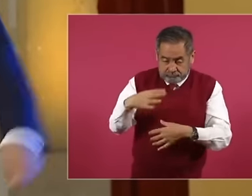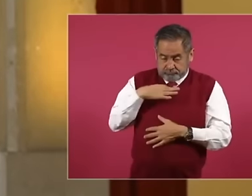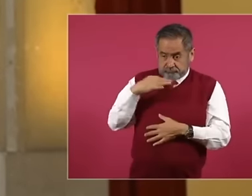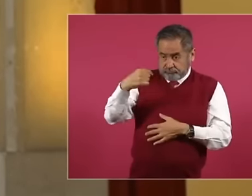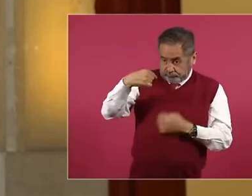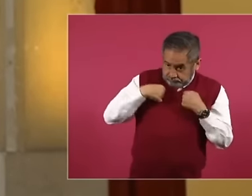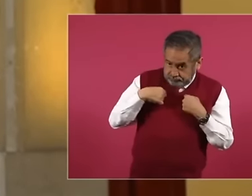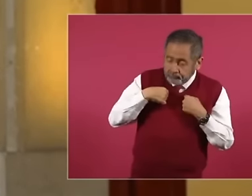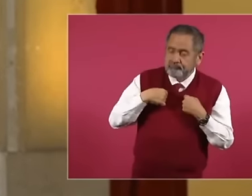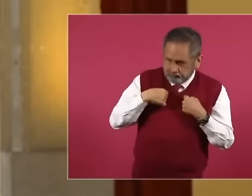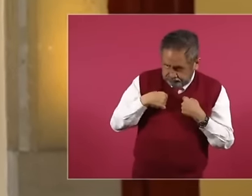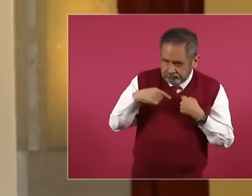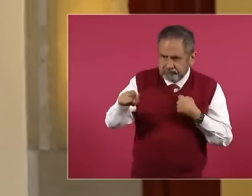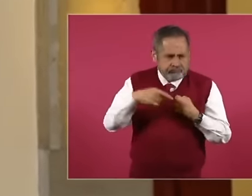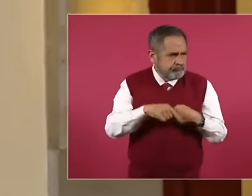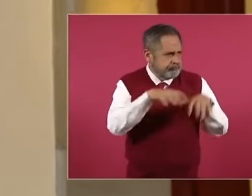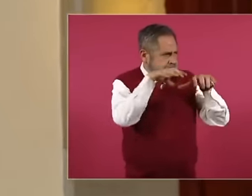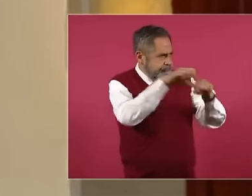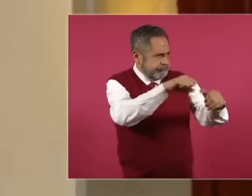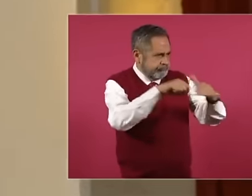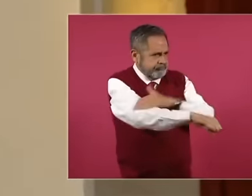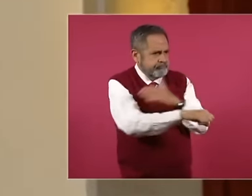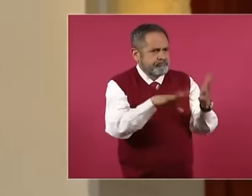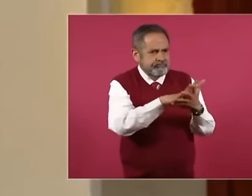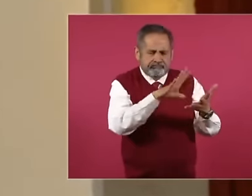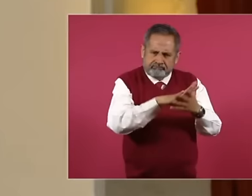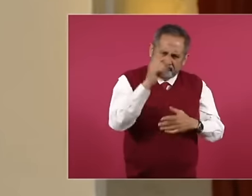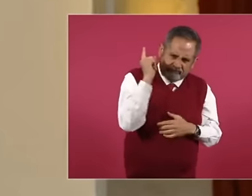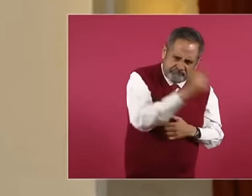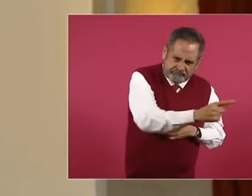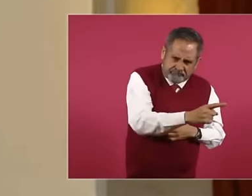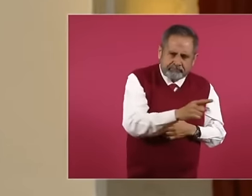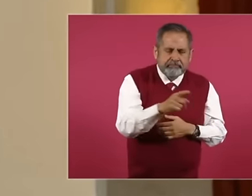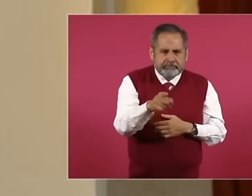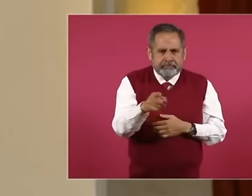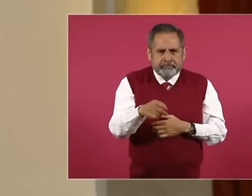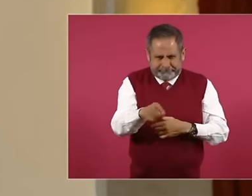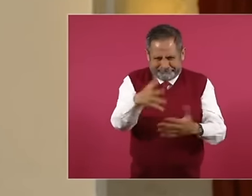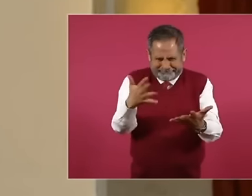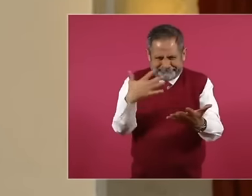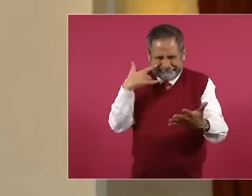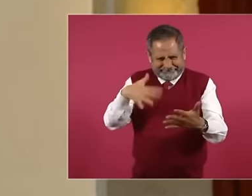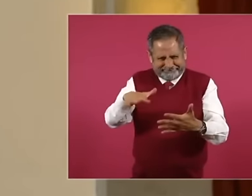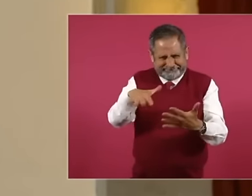Marín in jail, look for